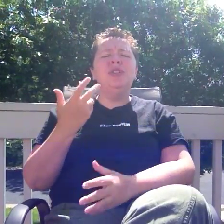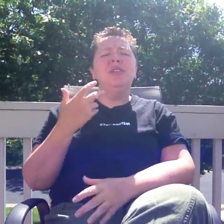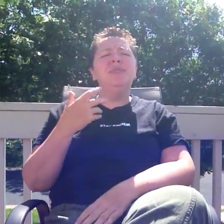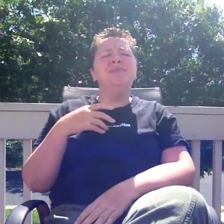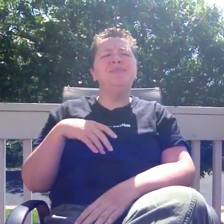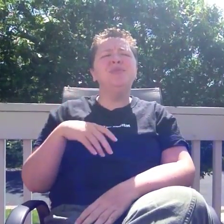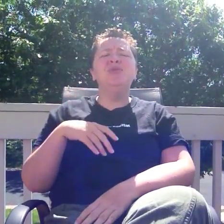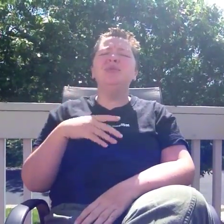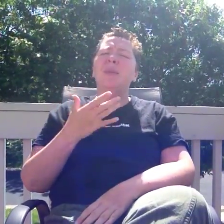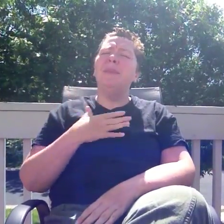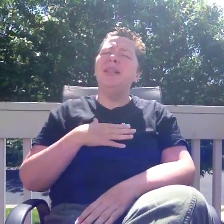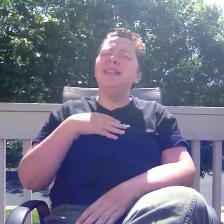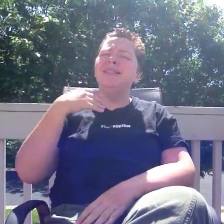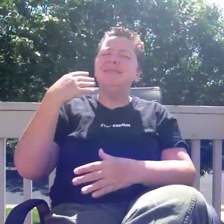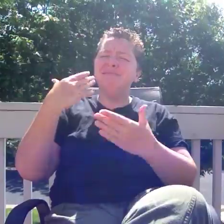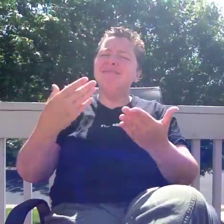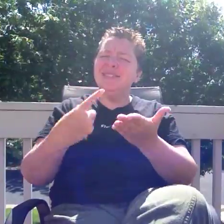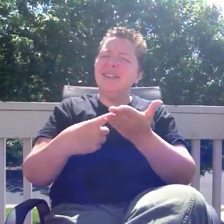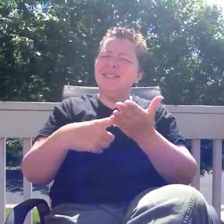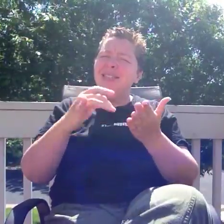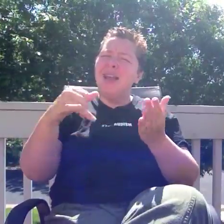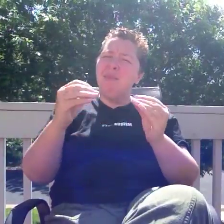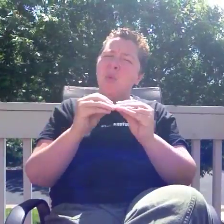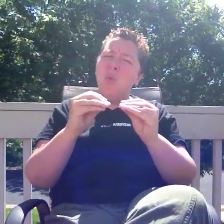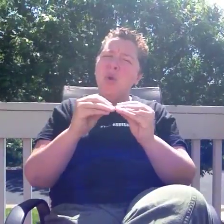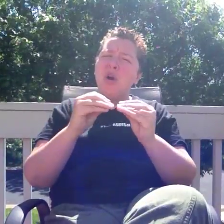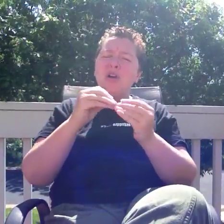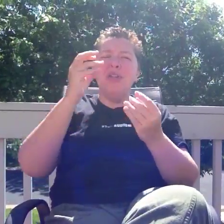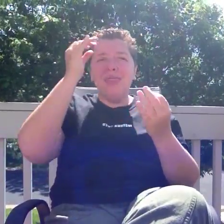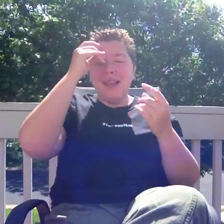Please discuss this. Stop making threats. If you find yourself